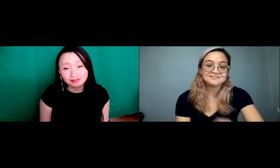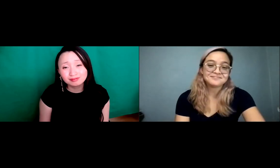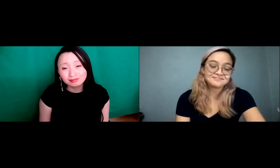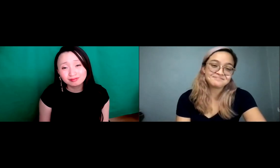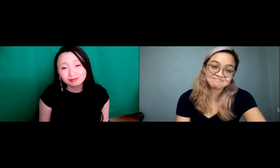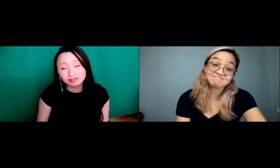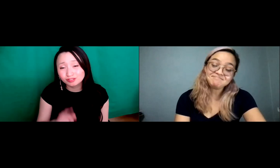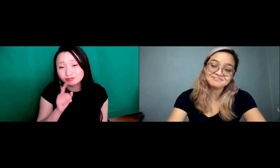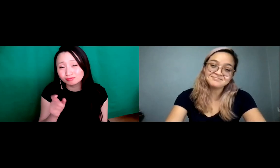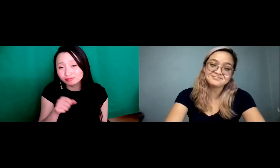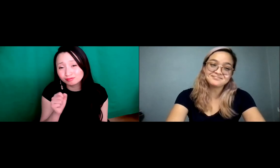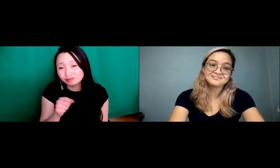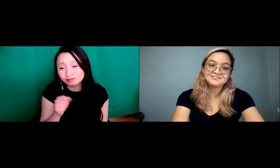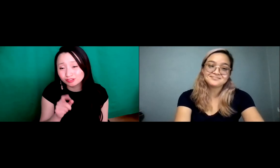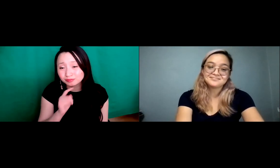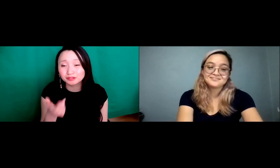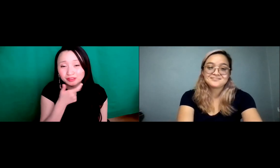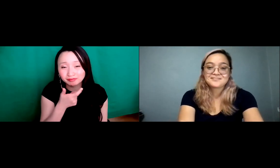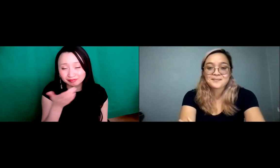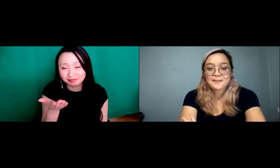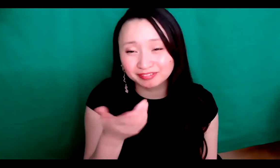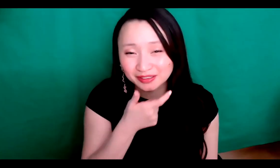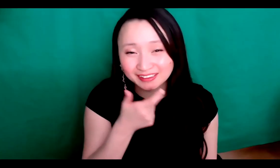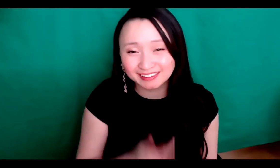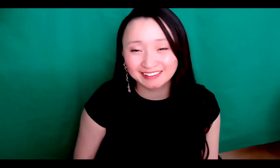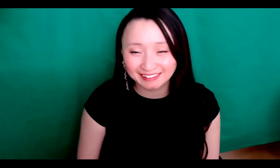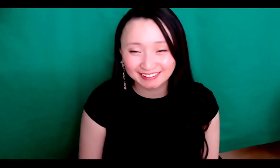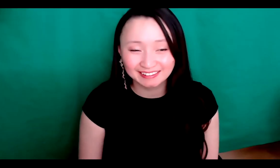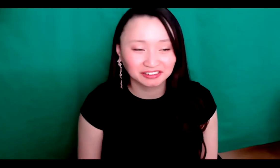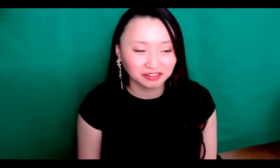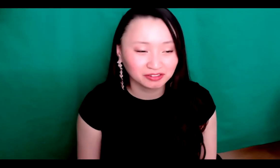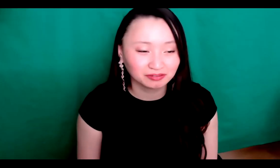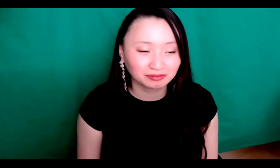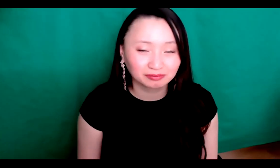word to me. I just want to put that out there. That's true, that's true Joey you wanted to